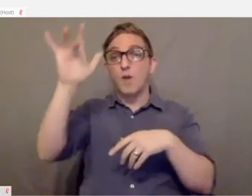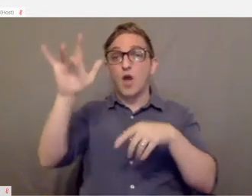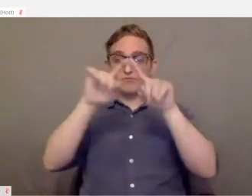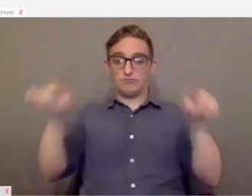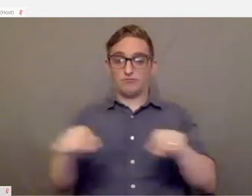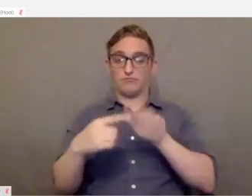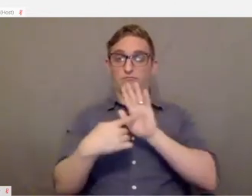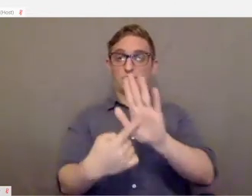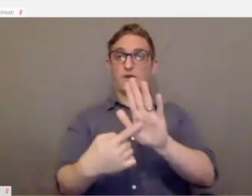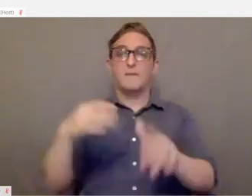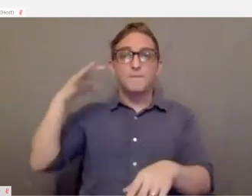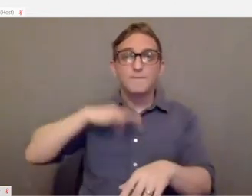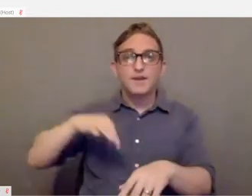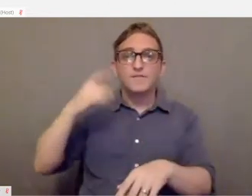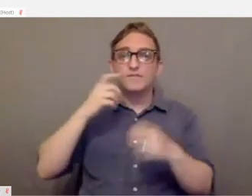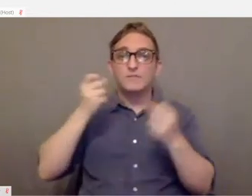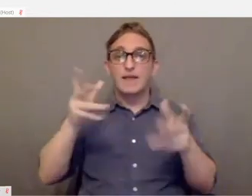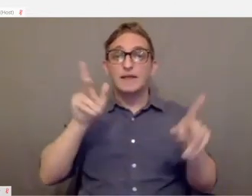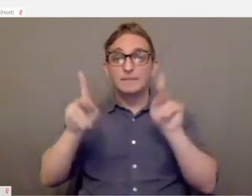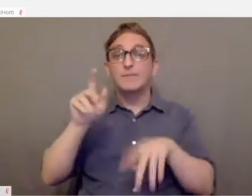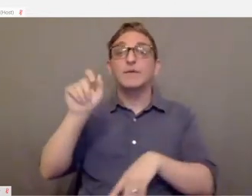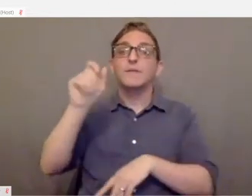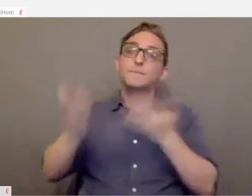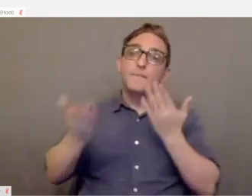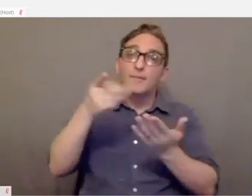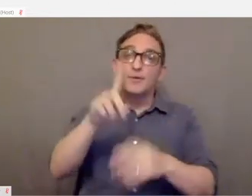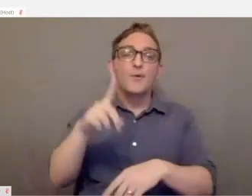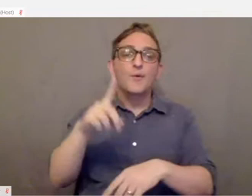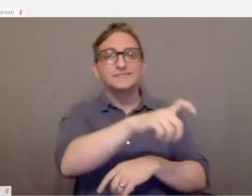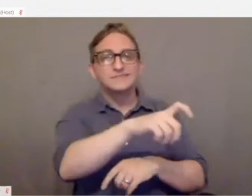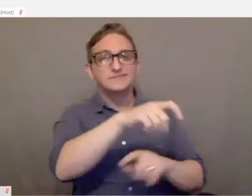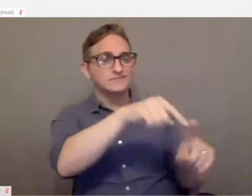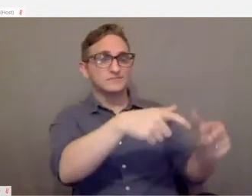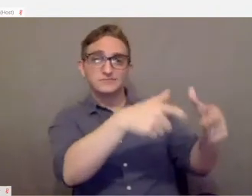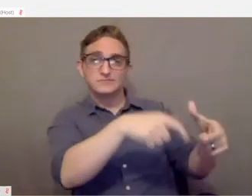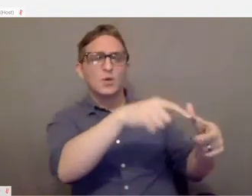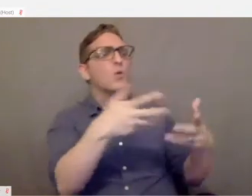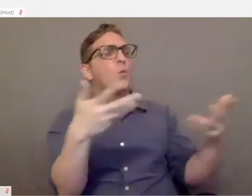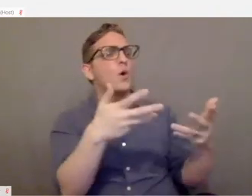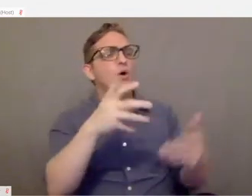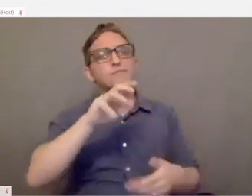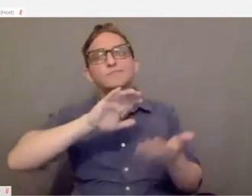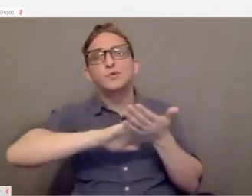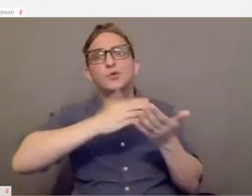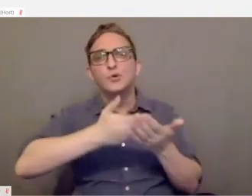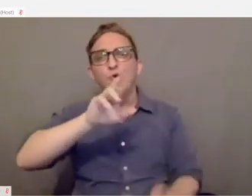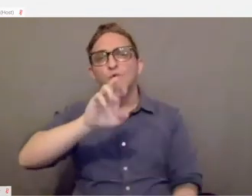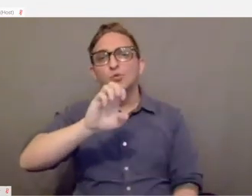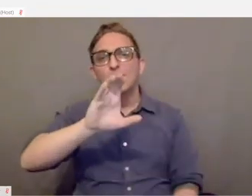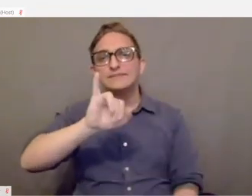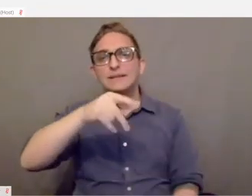everyone, including if you were to ask the Echo for a recipe, it would tell you the recipe